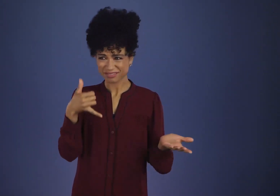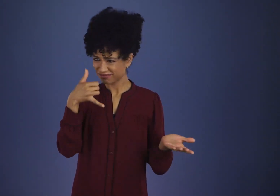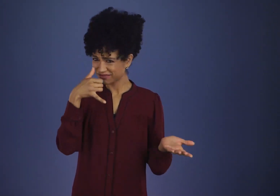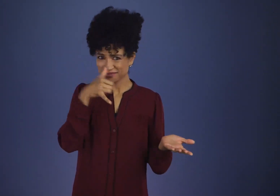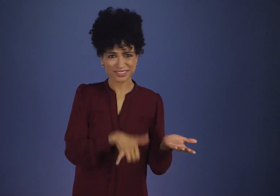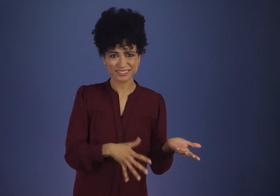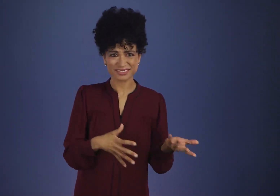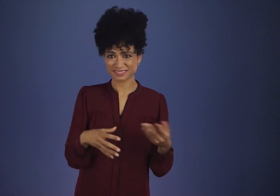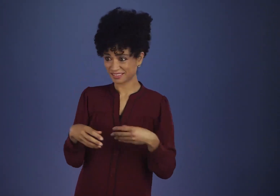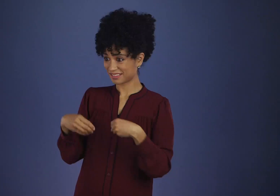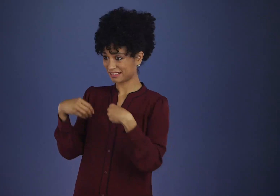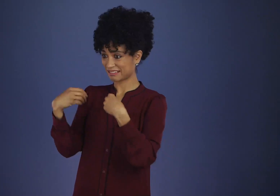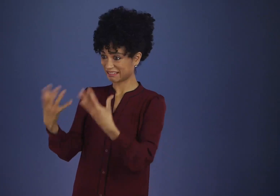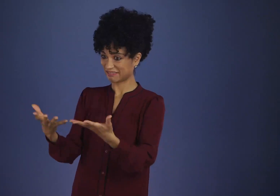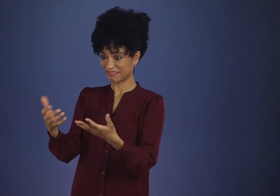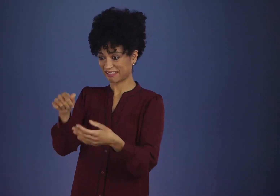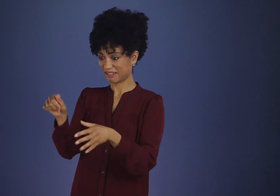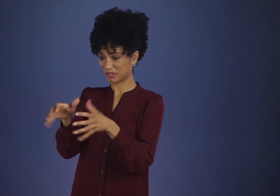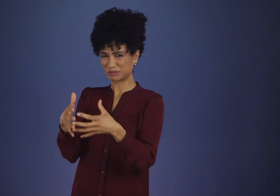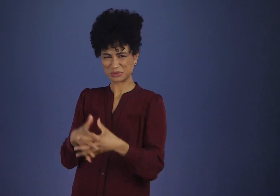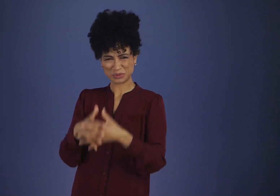Isn’t such liberty foolishly dangerous?